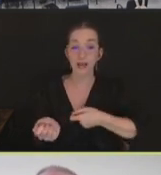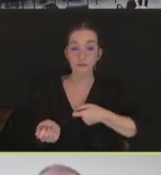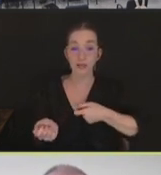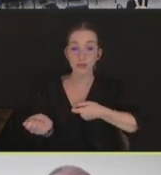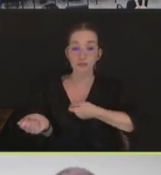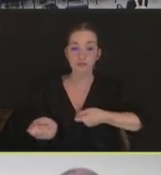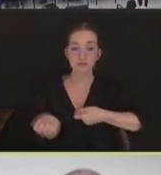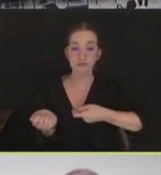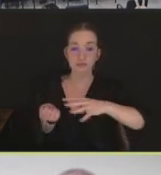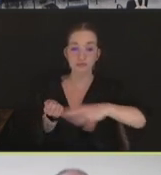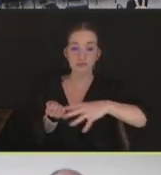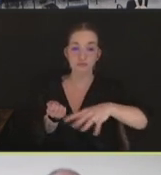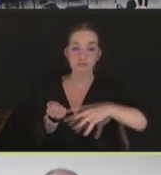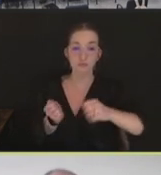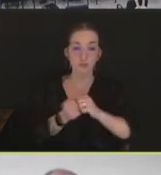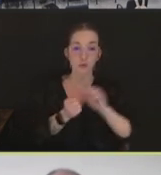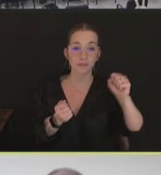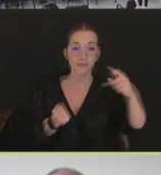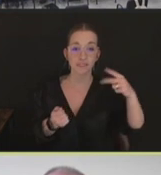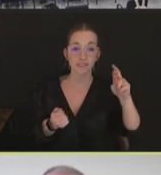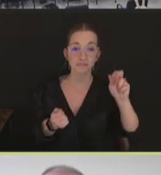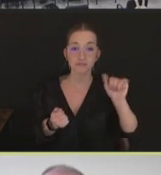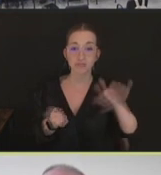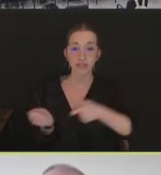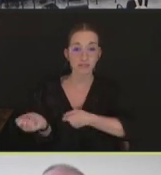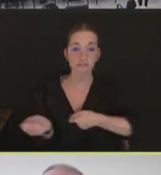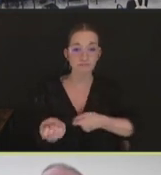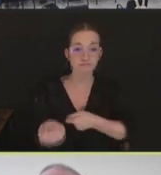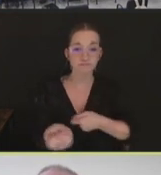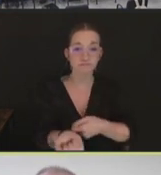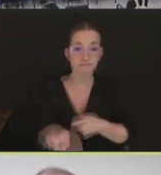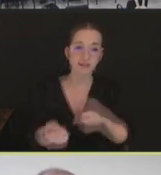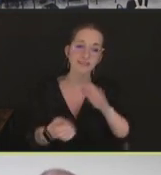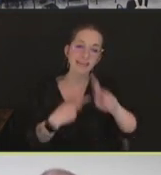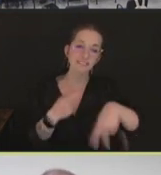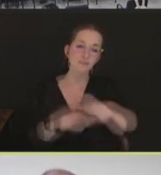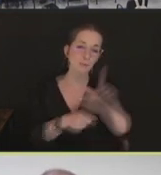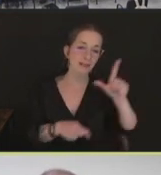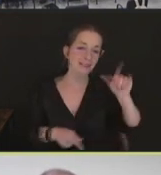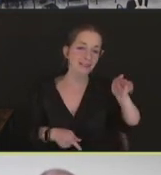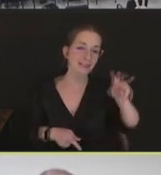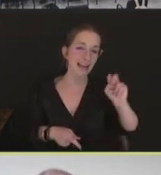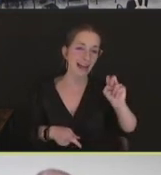with a spray formulation of a live vaccine, which then can be administered to a large